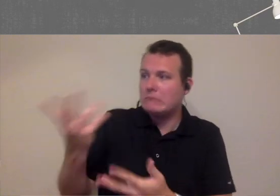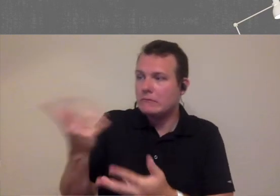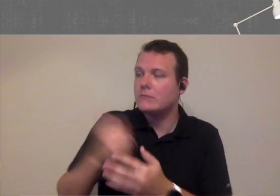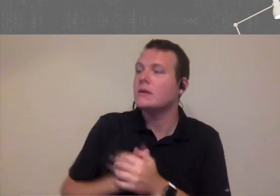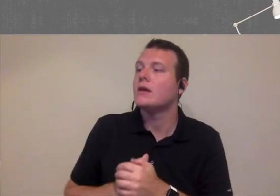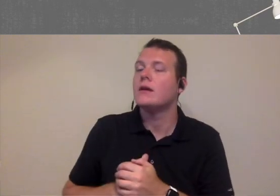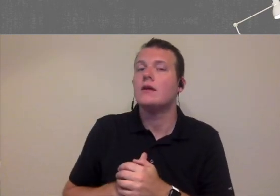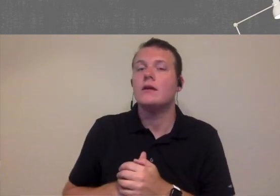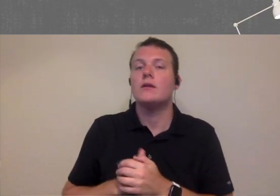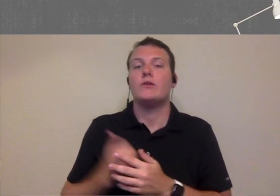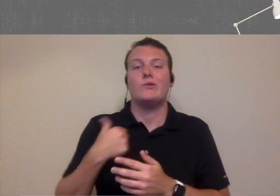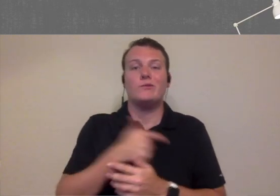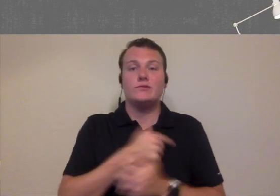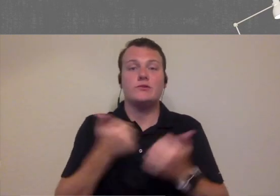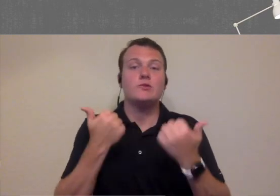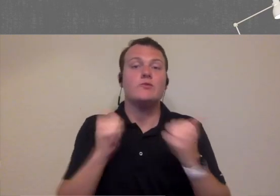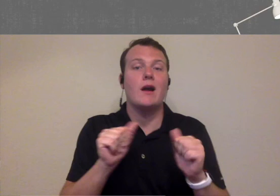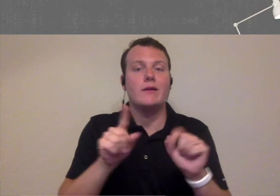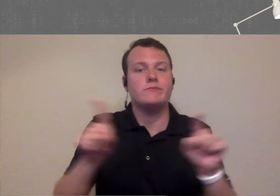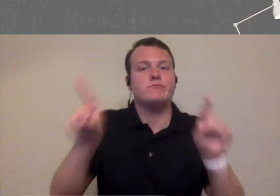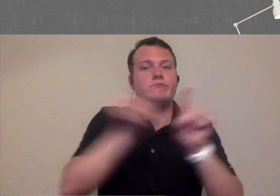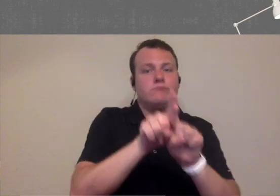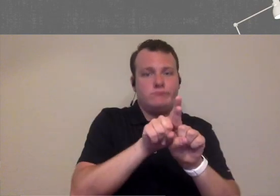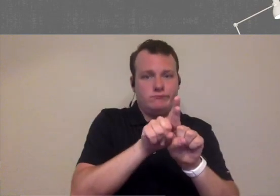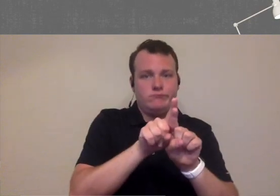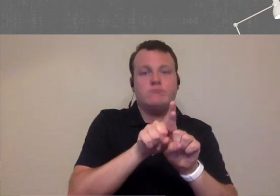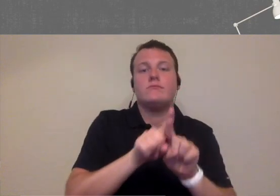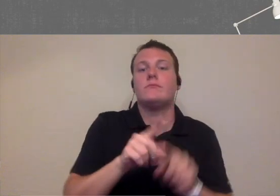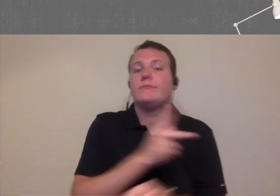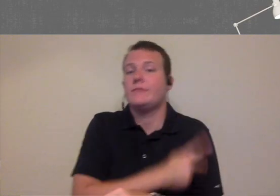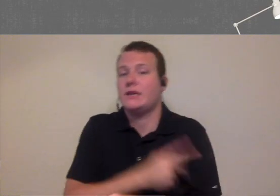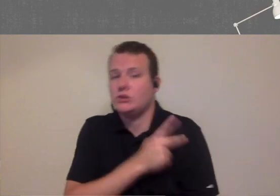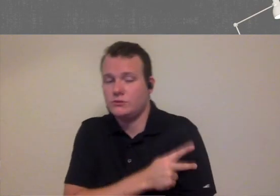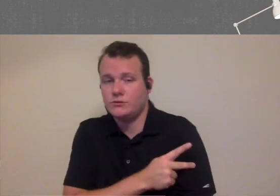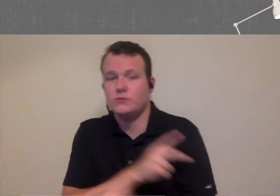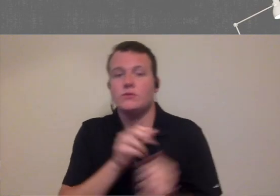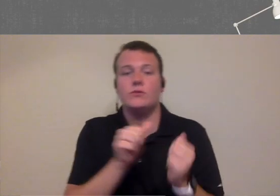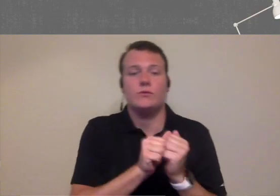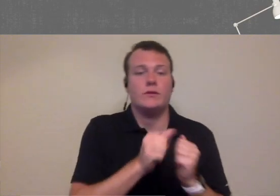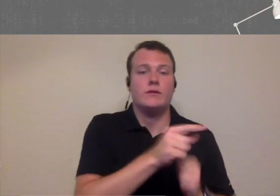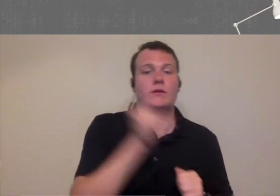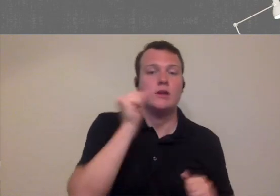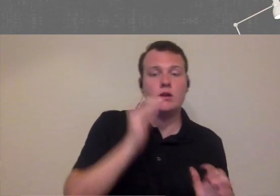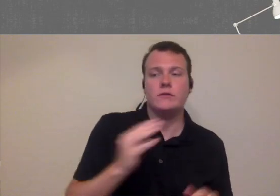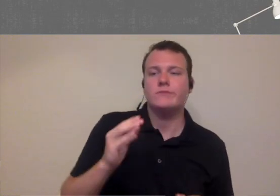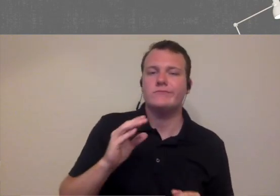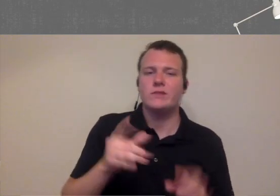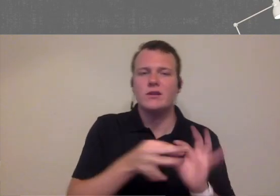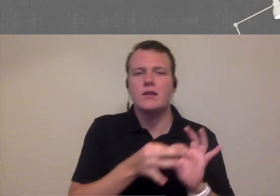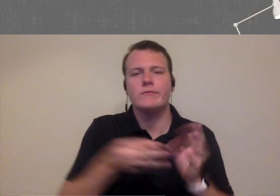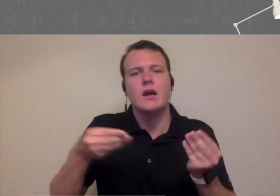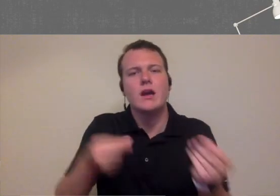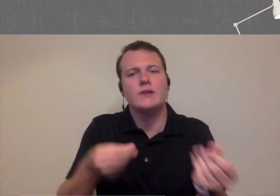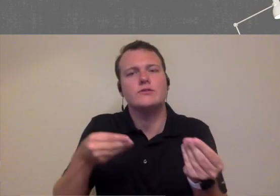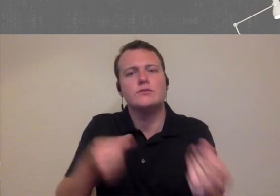three days so in our office we do try to keep you with your provider primarily just for continuity of care I know their case I know why they're fit a certain